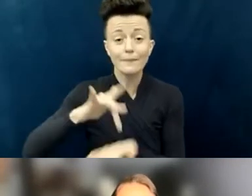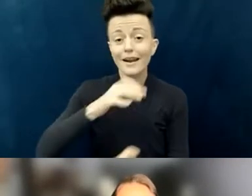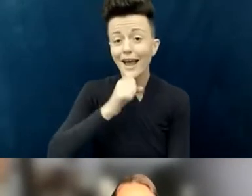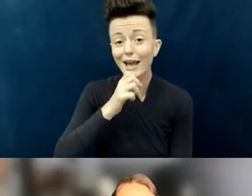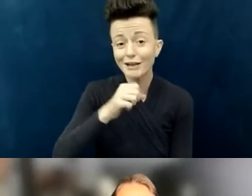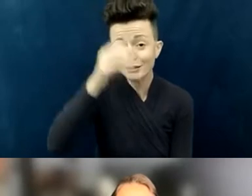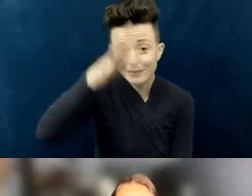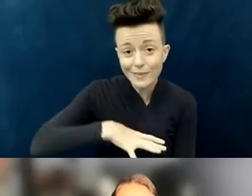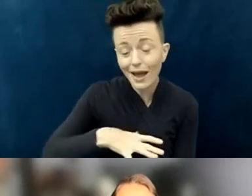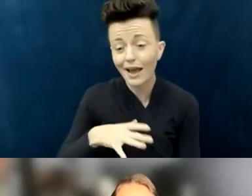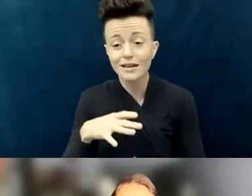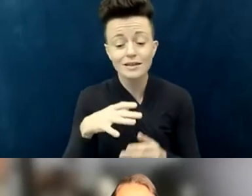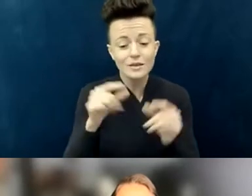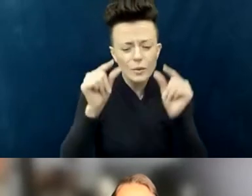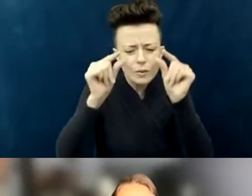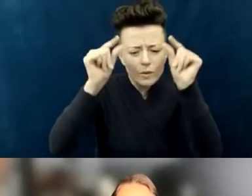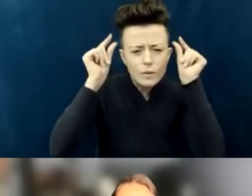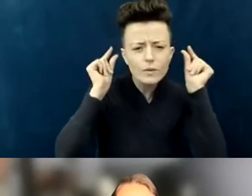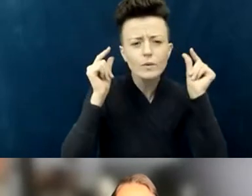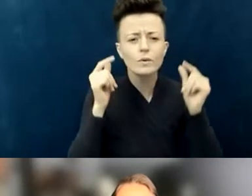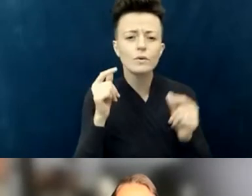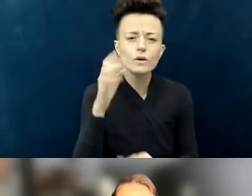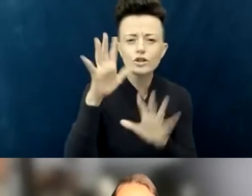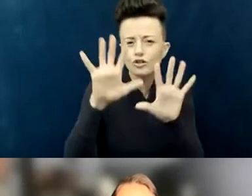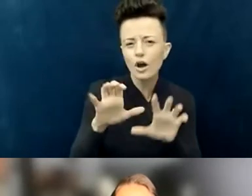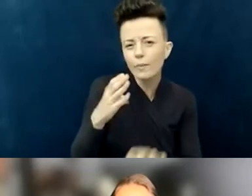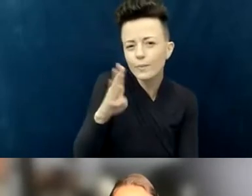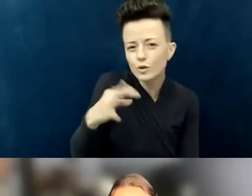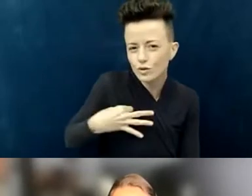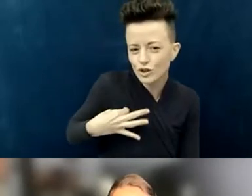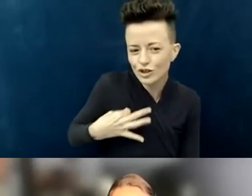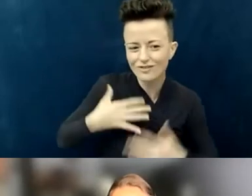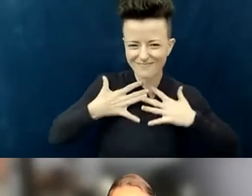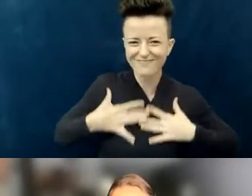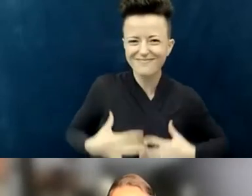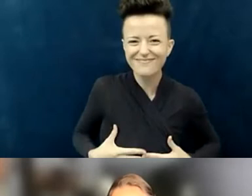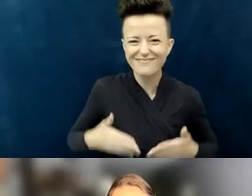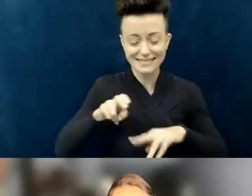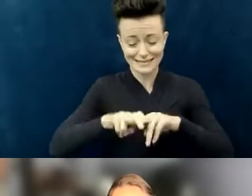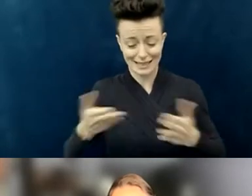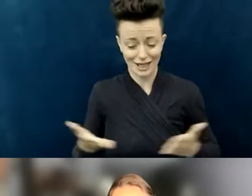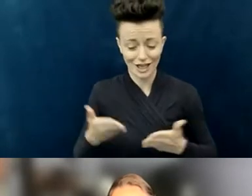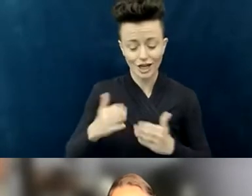and wearing a dark blue shirt today. I'm sitting here at City Hope GR in Grand Rapids, Michigan.